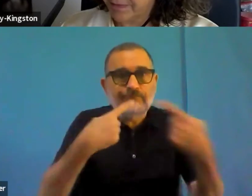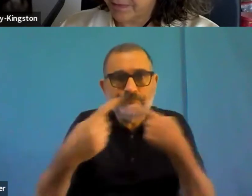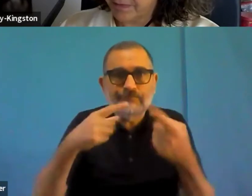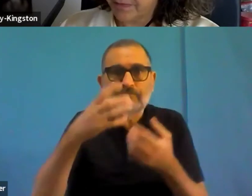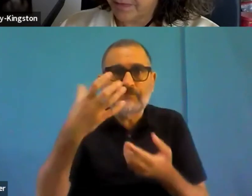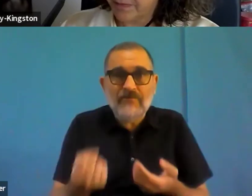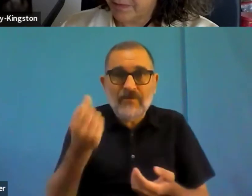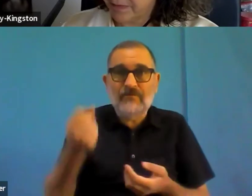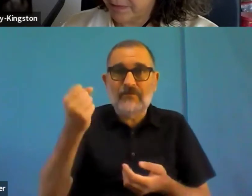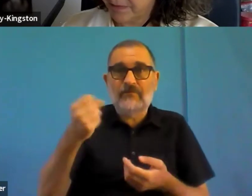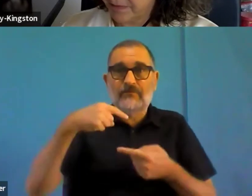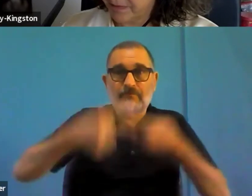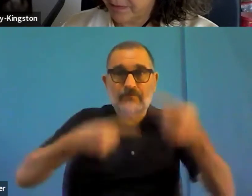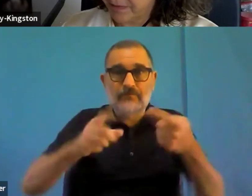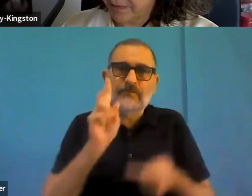like report accessible problems.